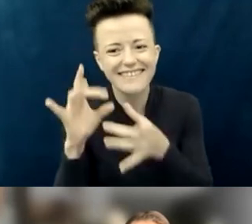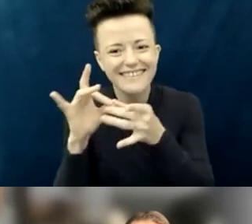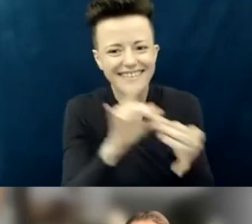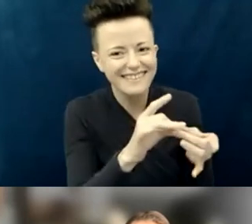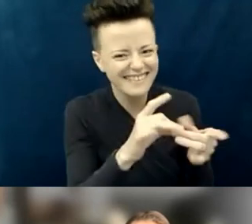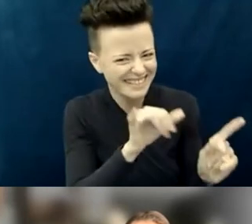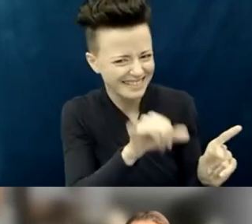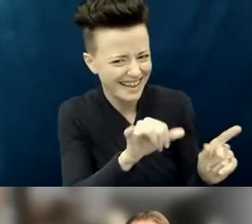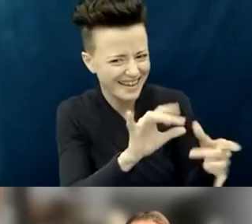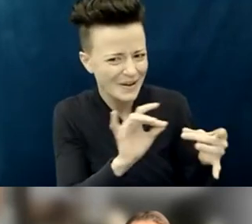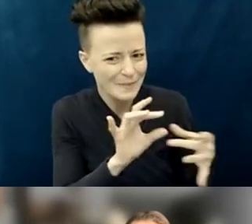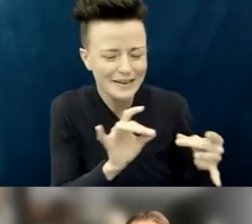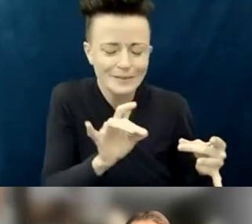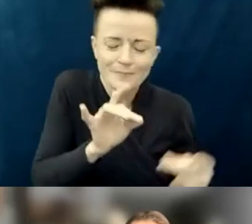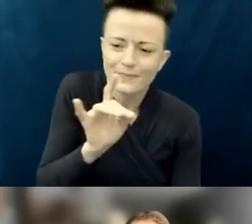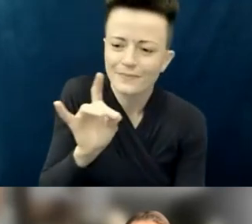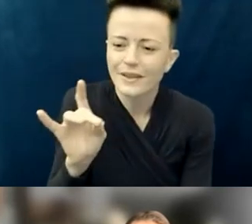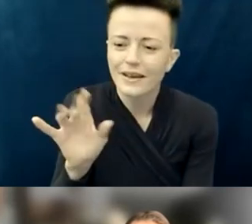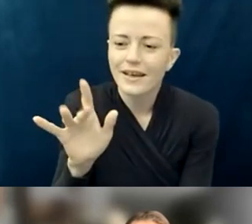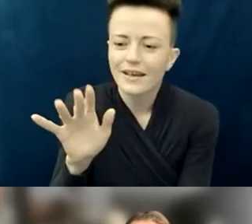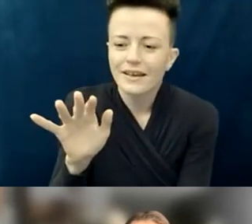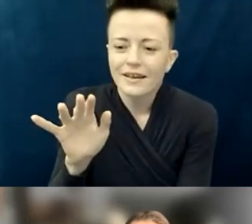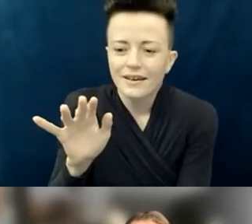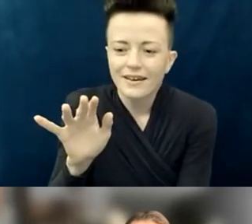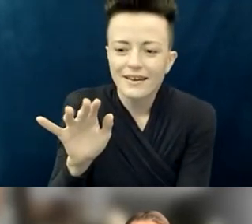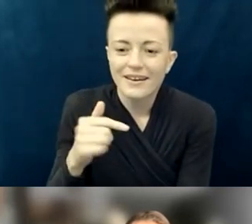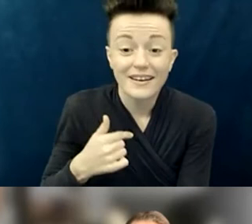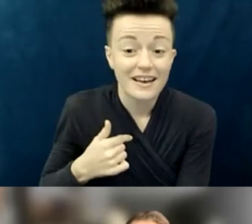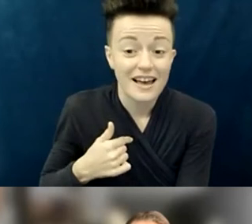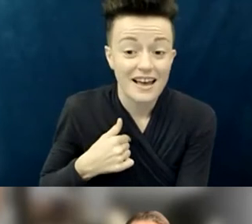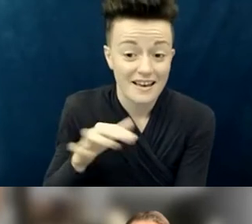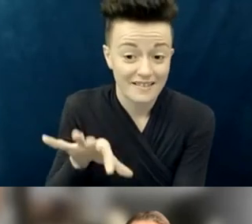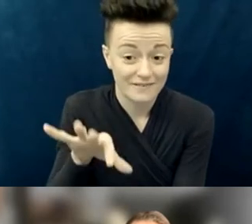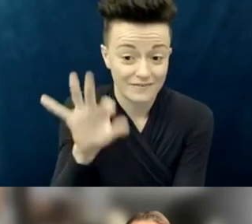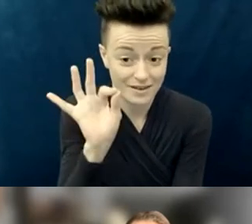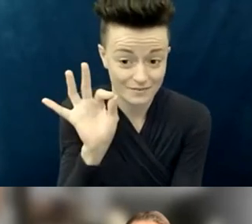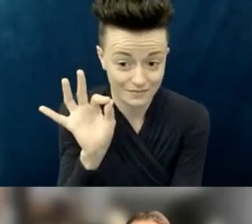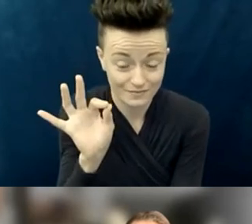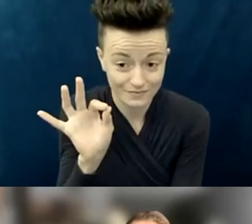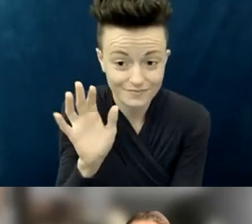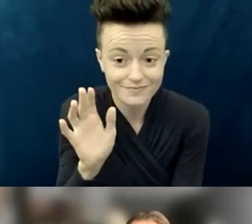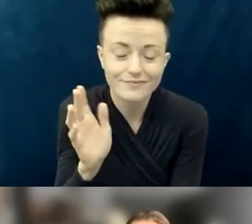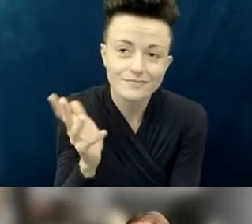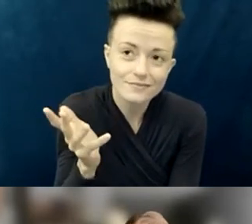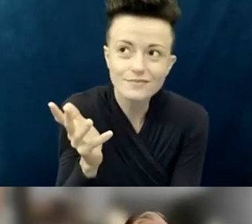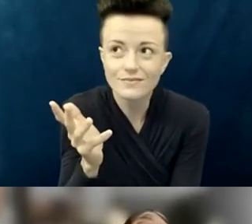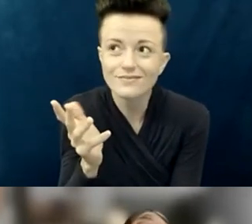I would say what I found, unfortunately, on the flip side as well is that a lot of the costs involved